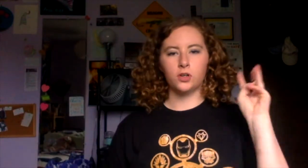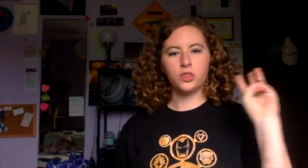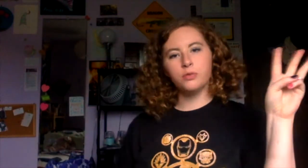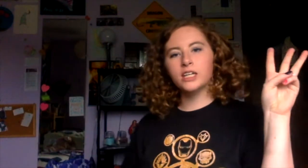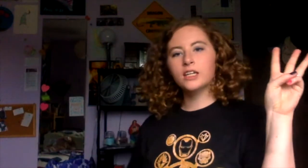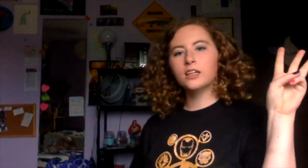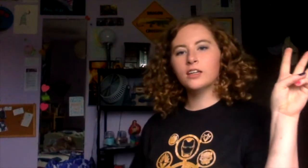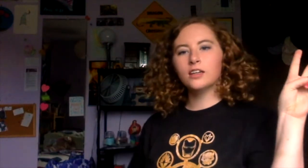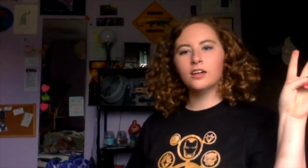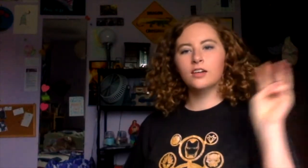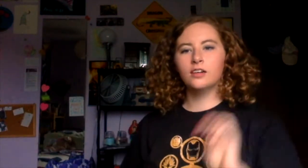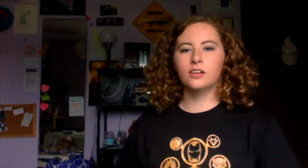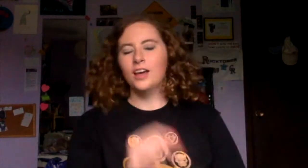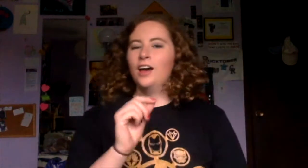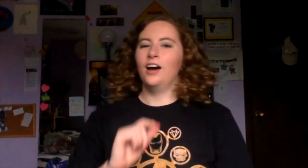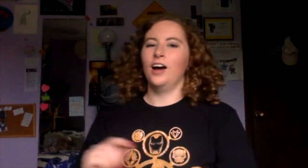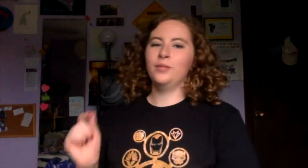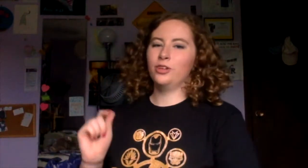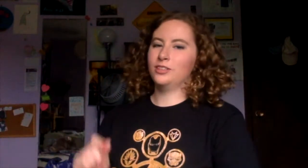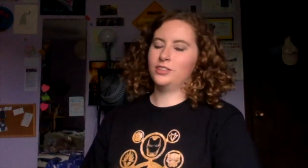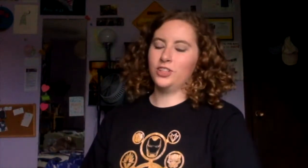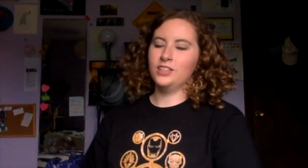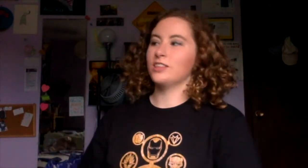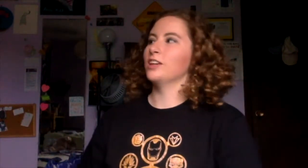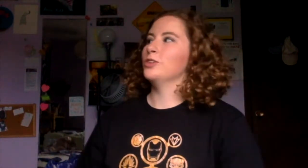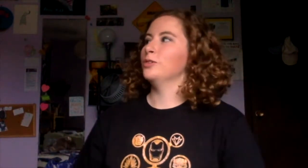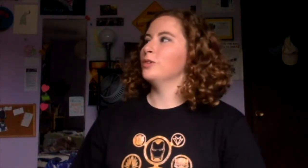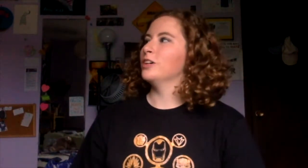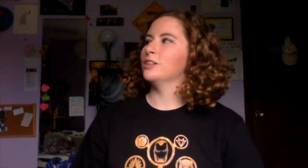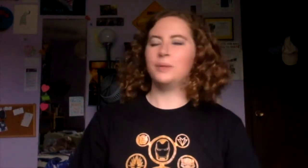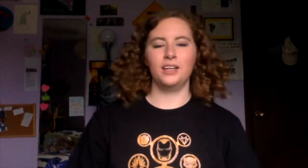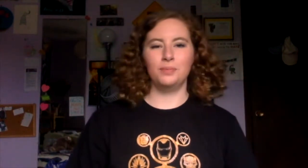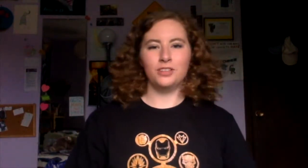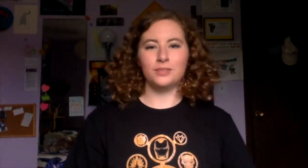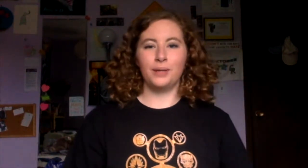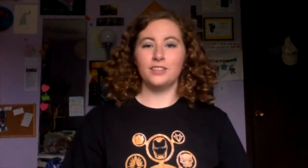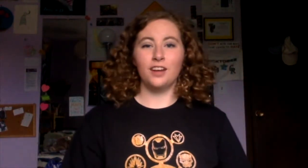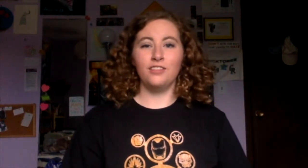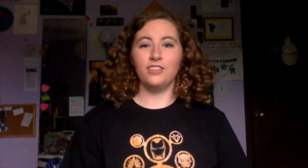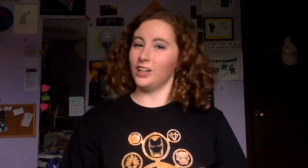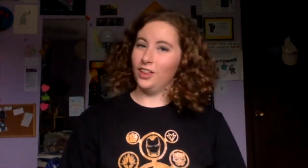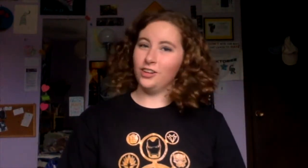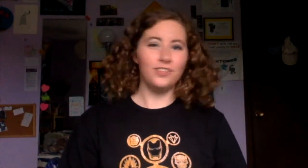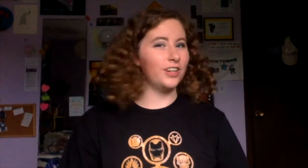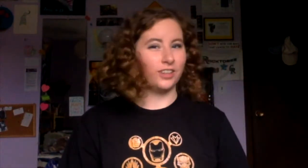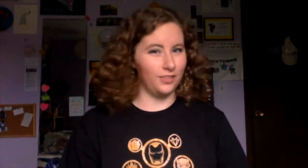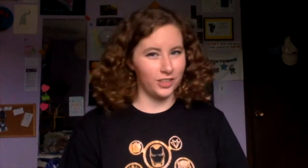Book three. I'm going to suggest that you pick books based off of the color of their cover.